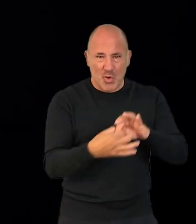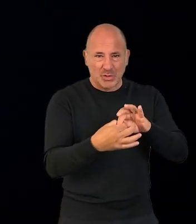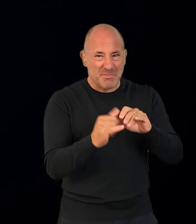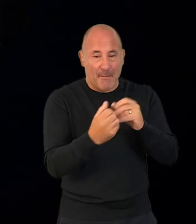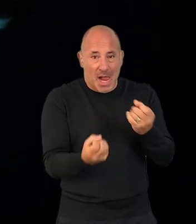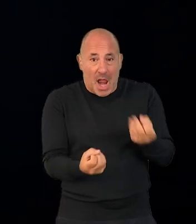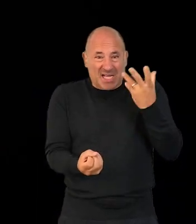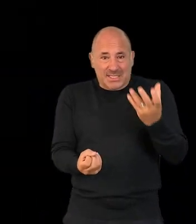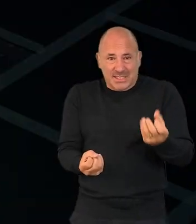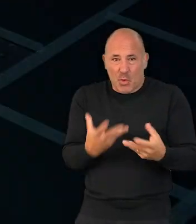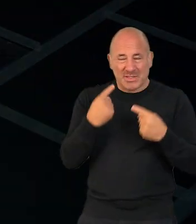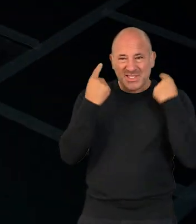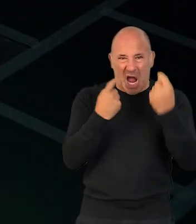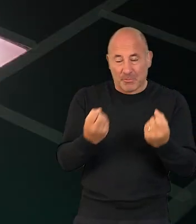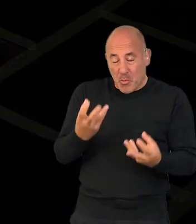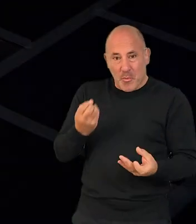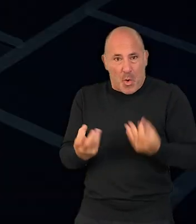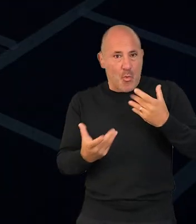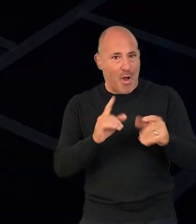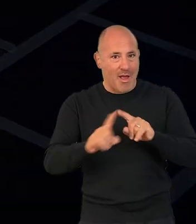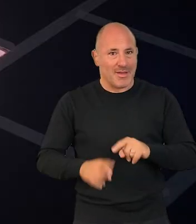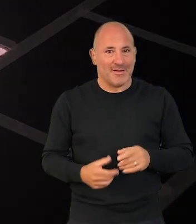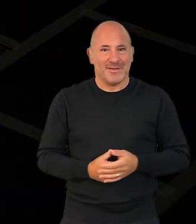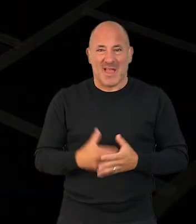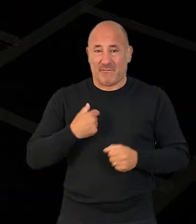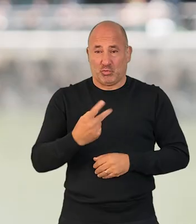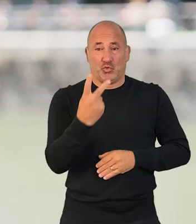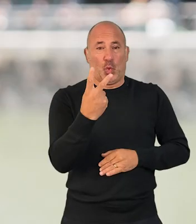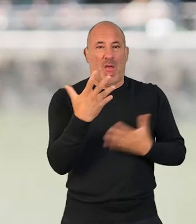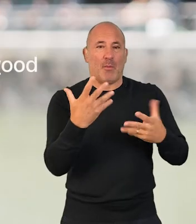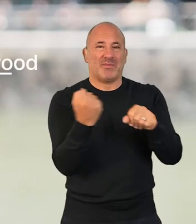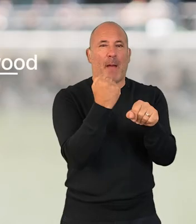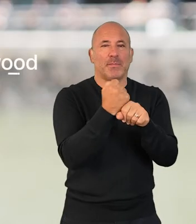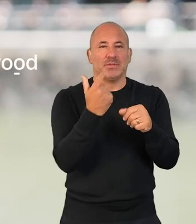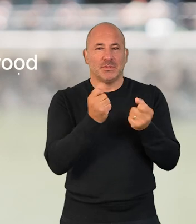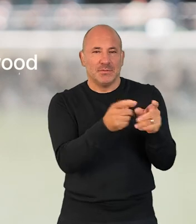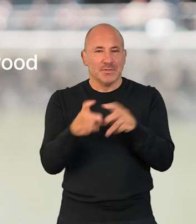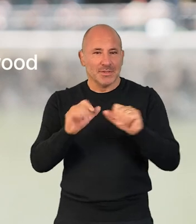either some lighting or some audio to play in response. So we've currently got two game modes on there.